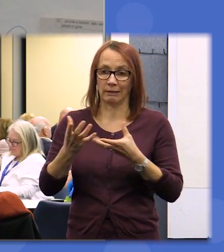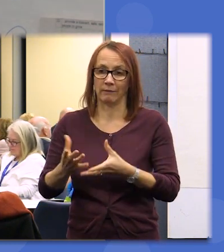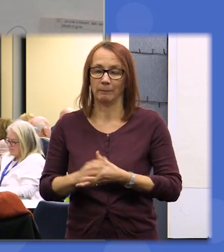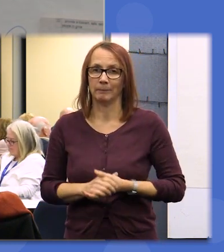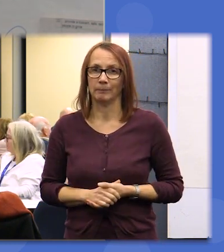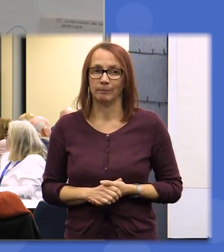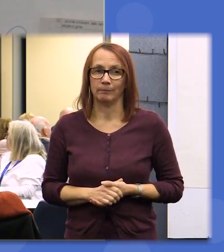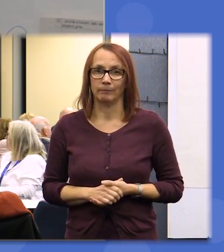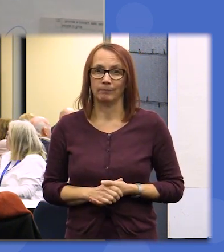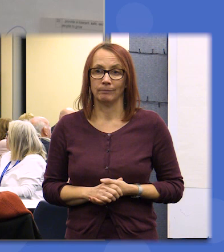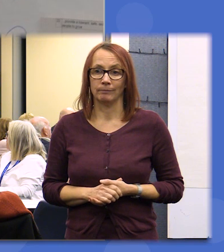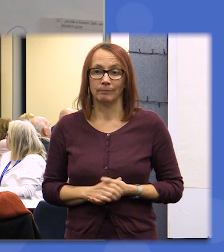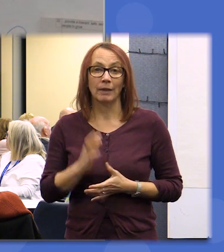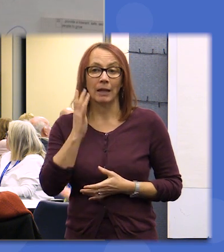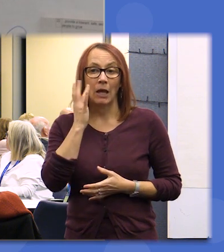hear that whenever you hear my voice were either at the start or something